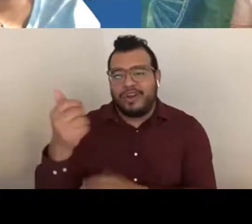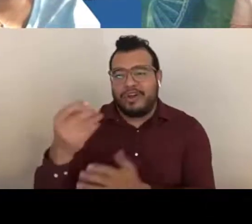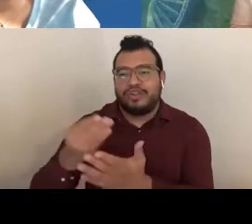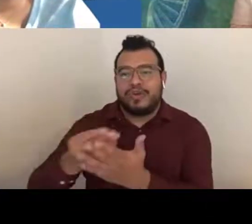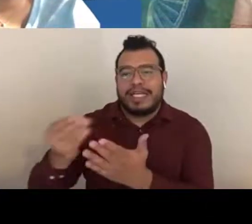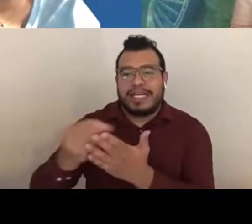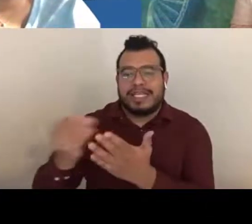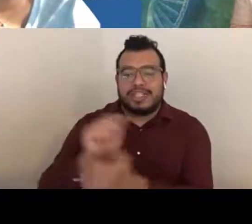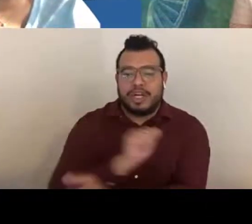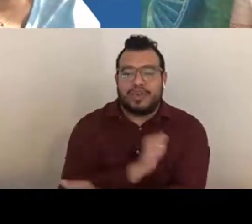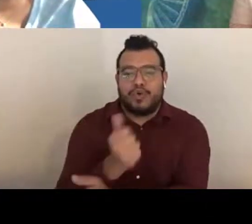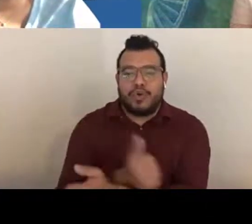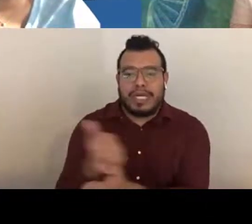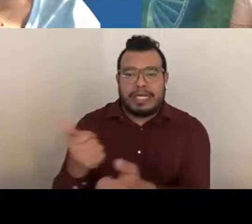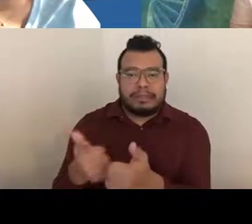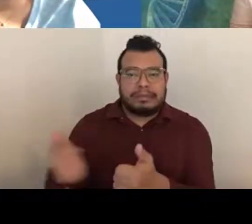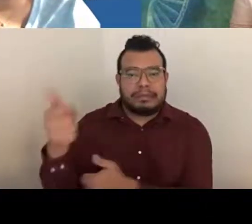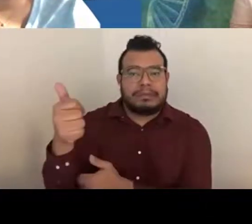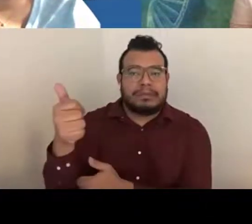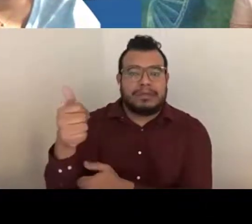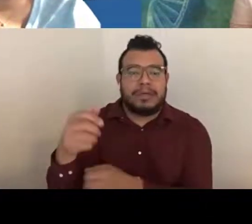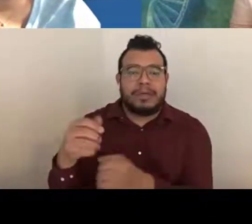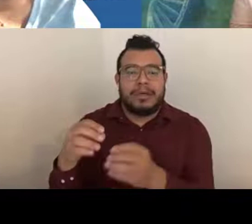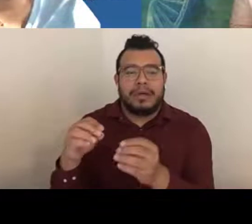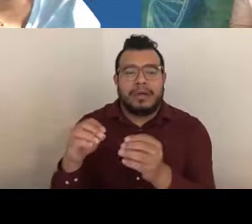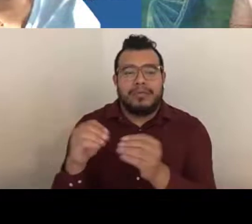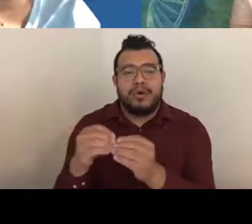is a newer mechanism that's been used by NIH,